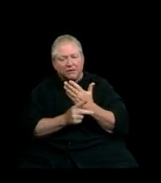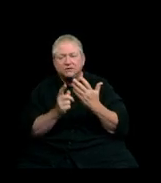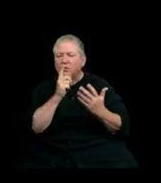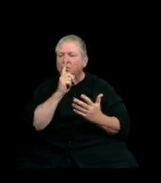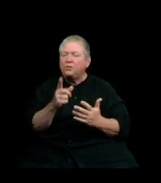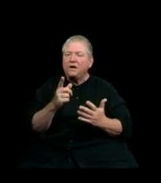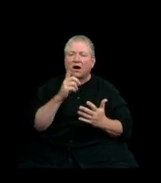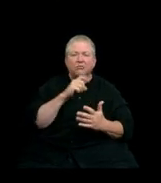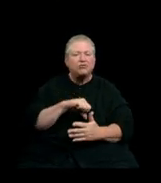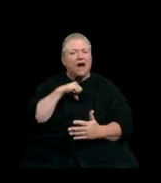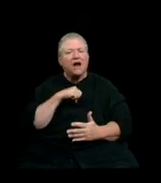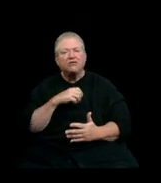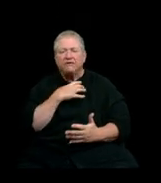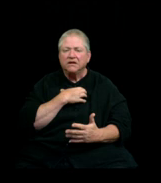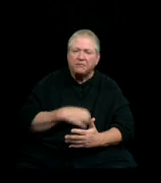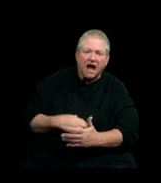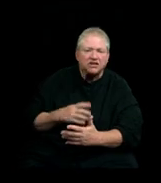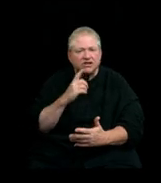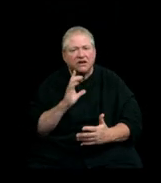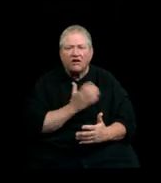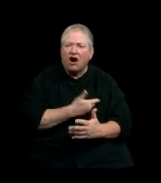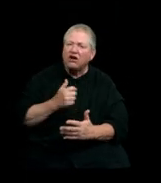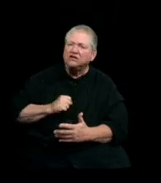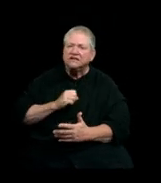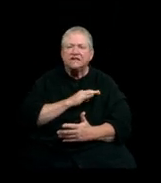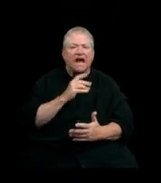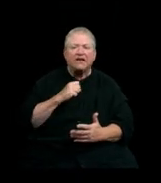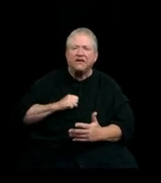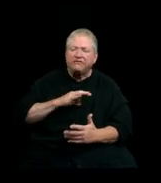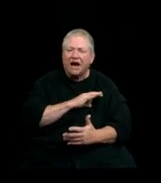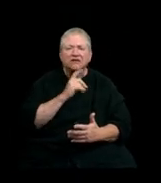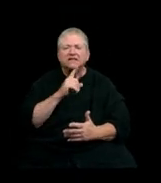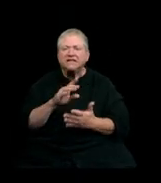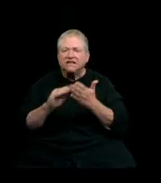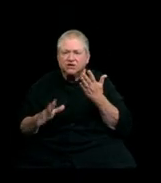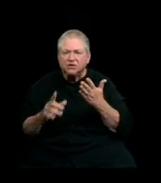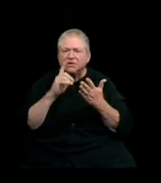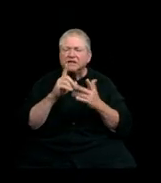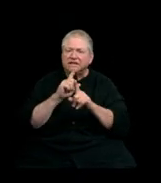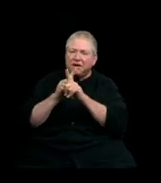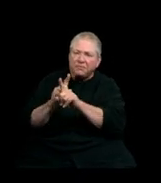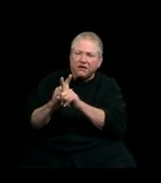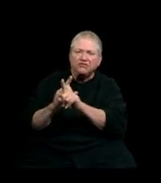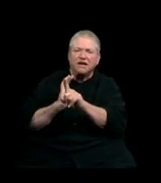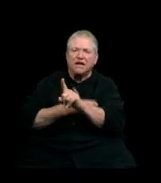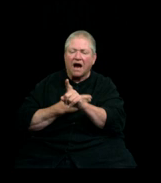of our faculty and staff, both in the classroom and in mentoring students in project-based and research activities.